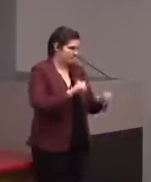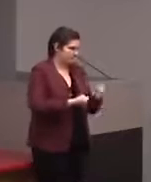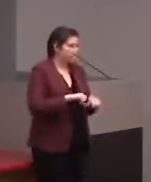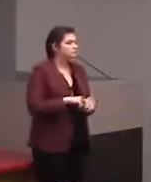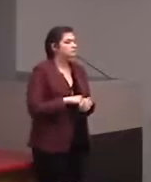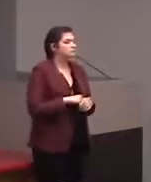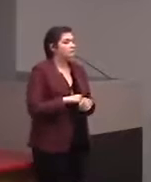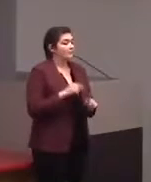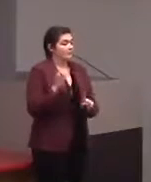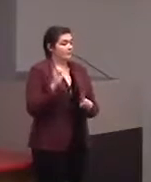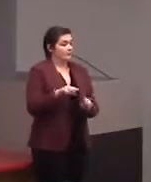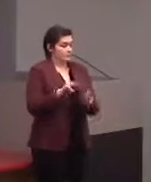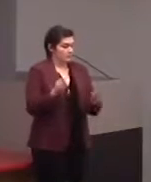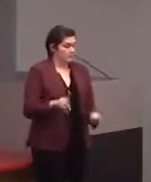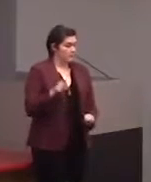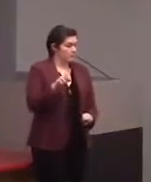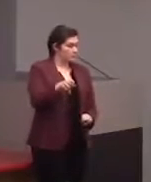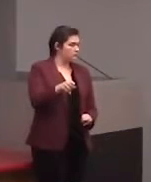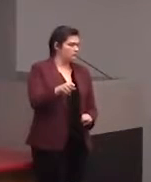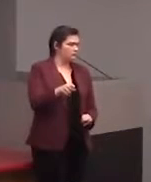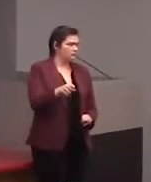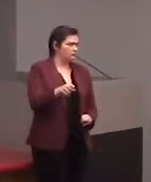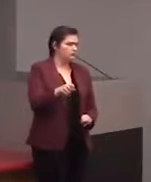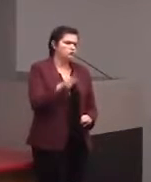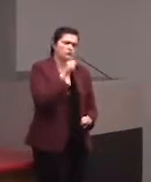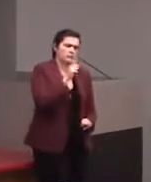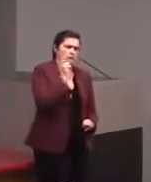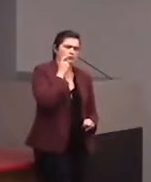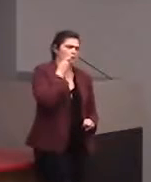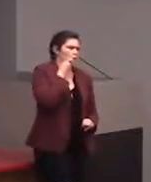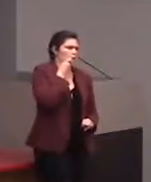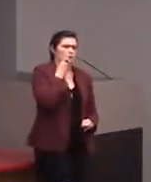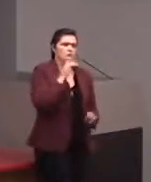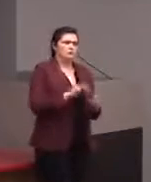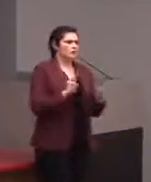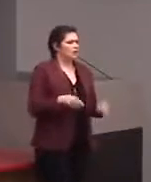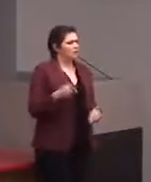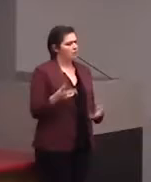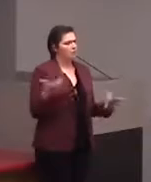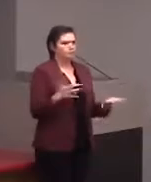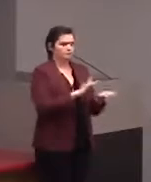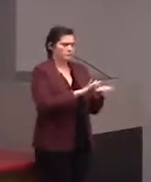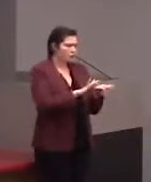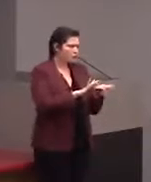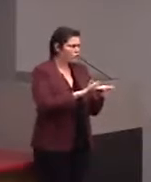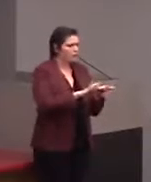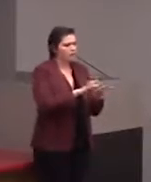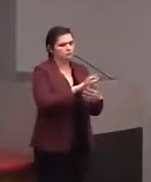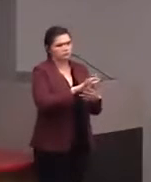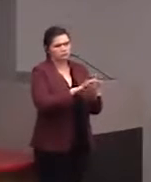at this museum they were looking to... It's a really cool museum. They have all this medical, all these different specimens.